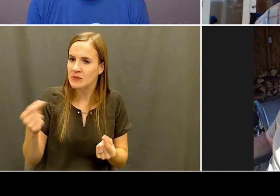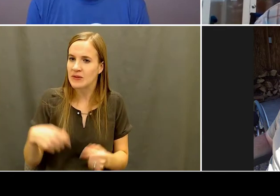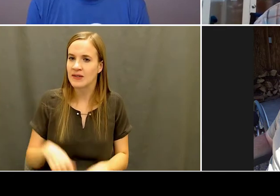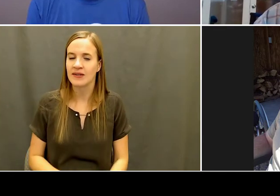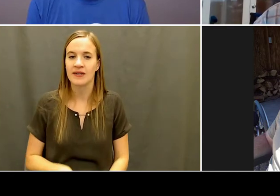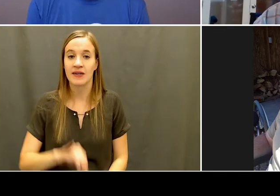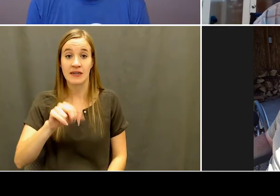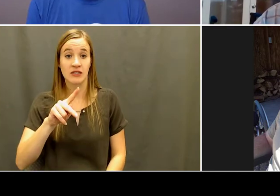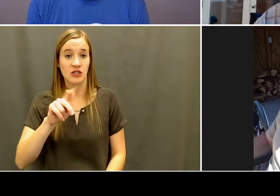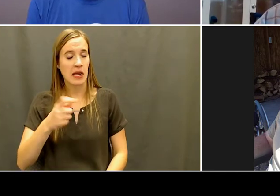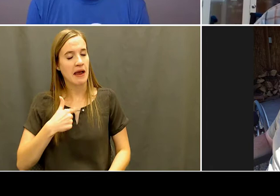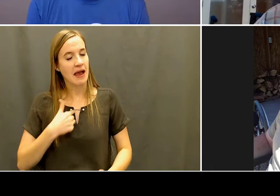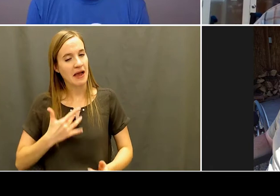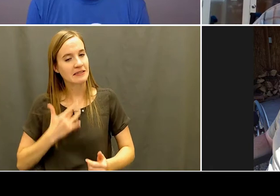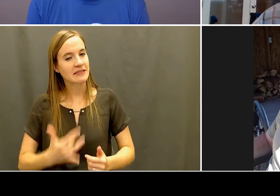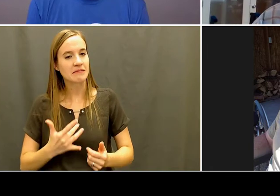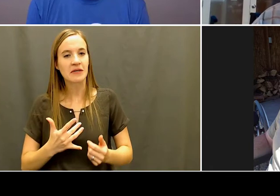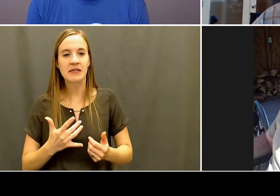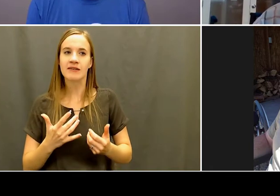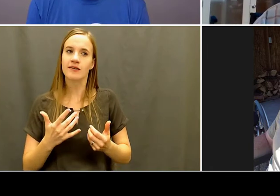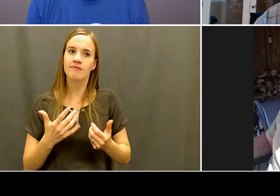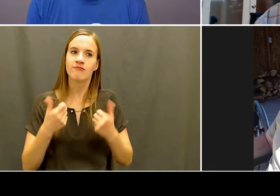know, I've had some pretty cool opportunities within the